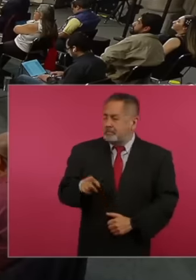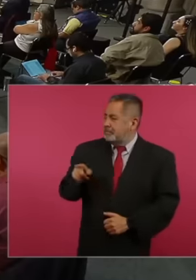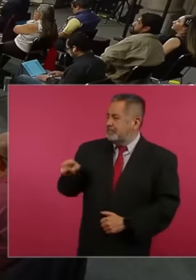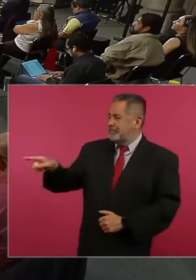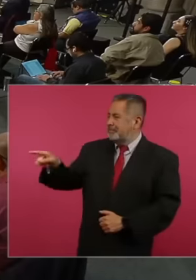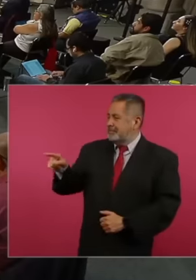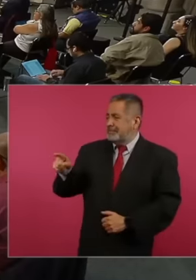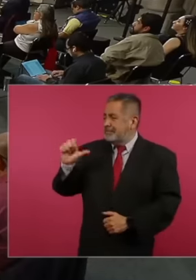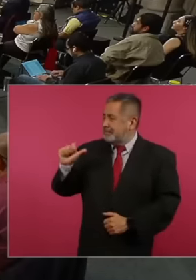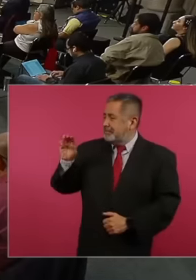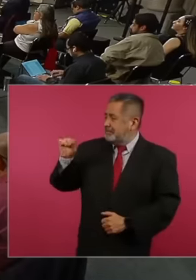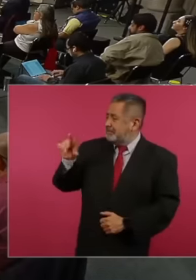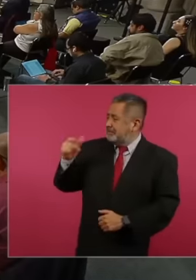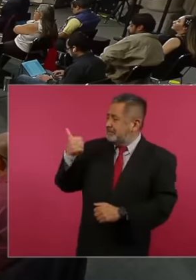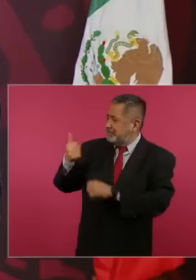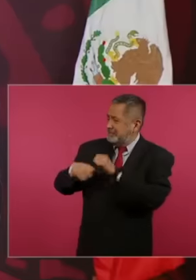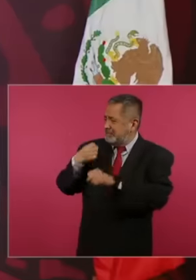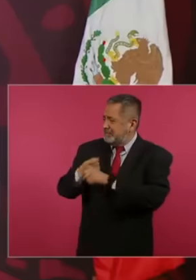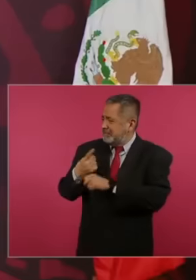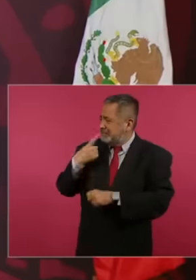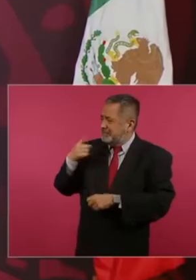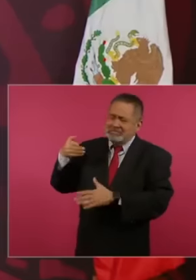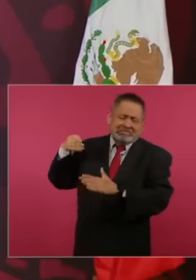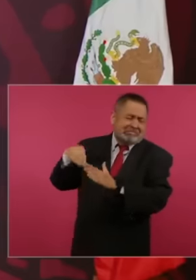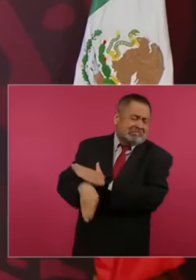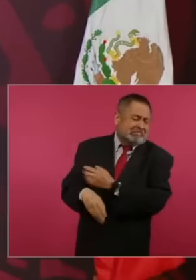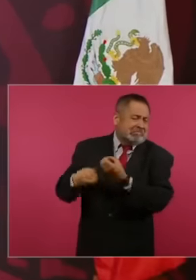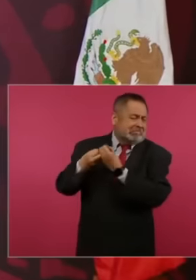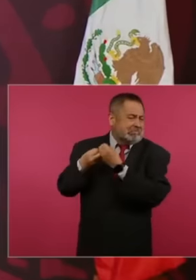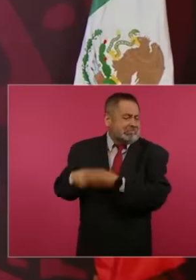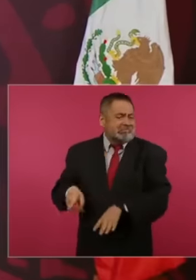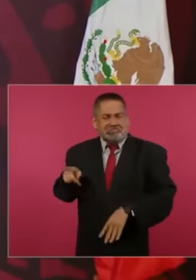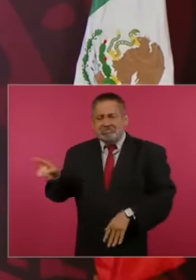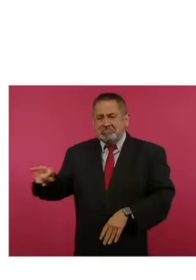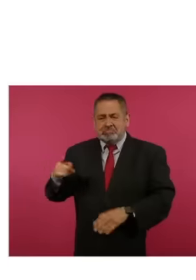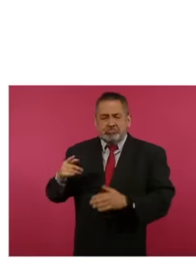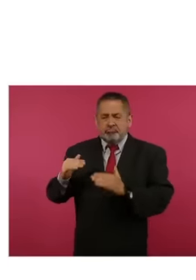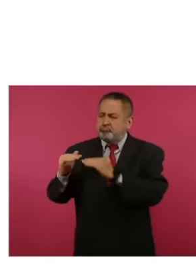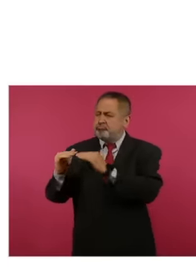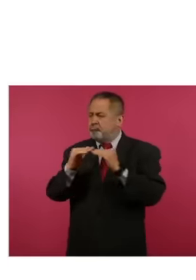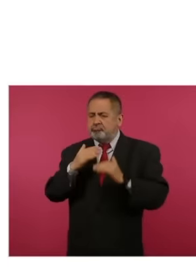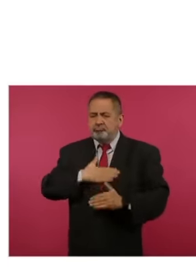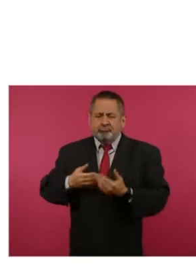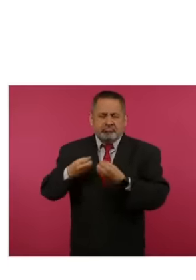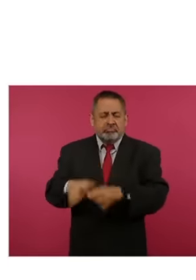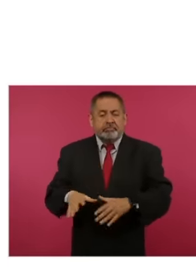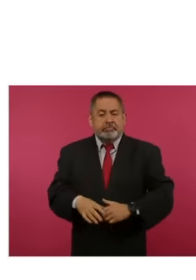Amlo's six-year term if they banish the